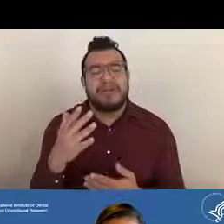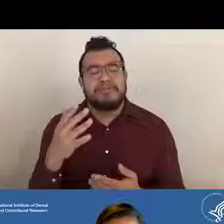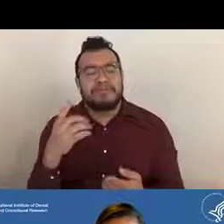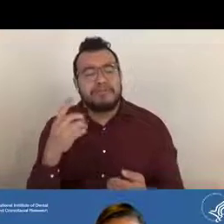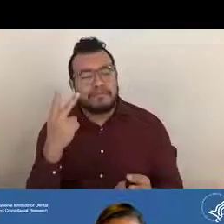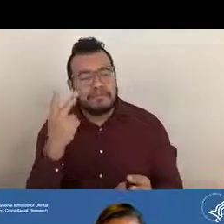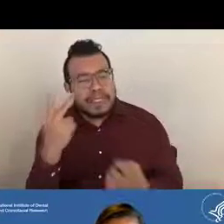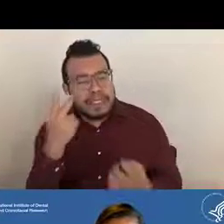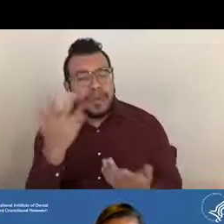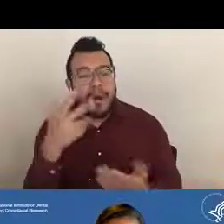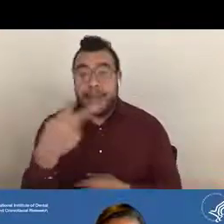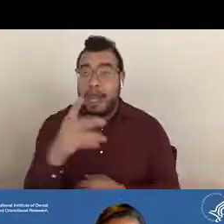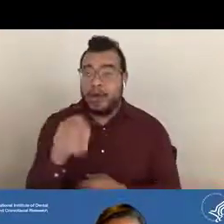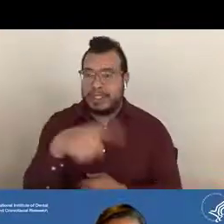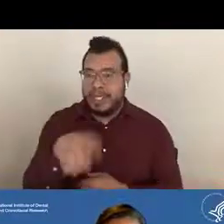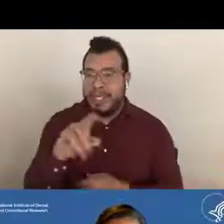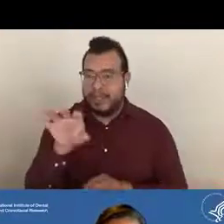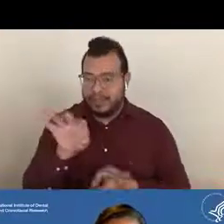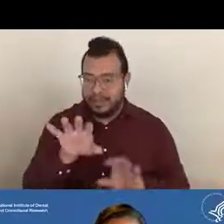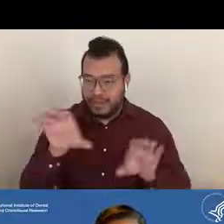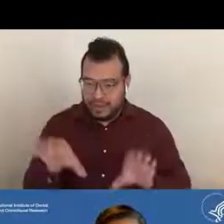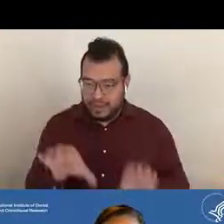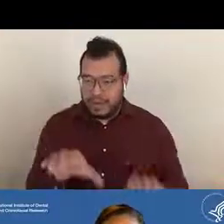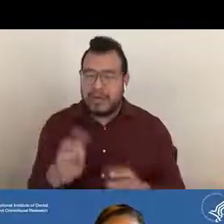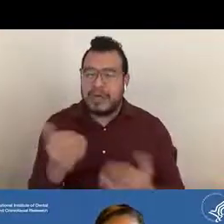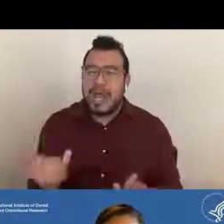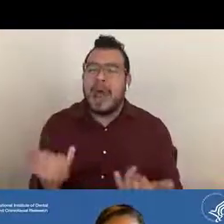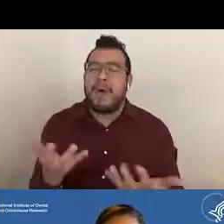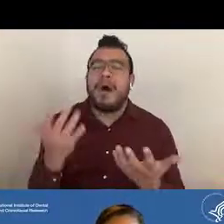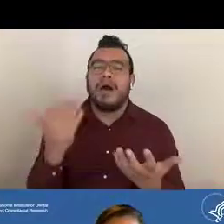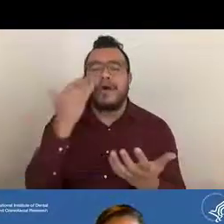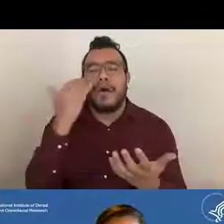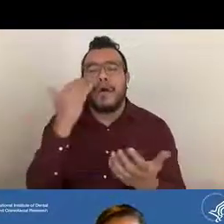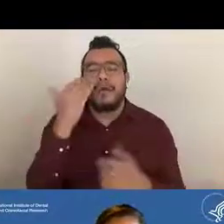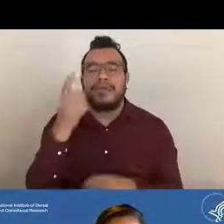so now I'd like to know how many of you know who your program officer is?